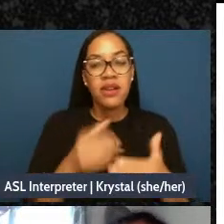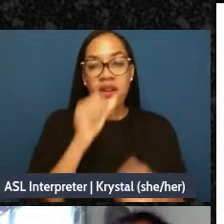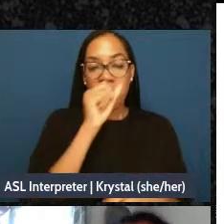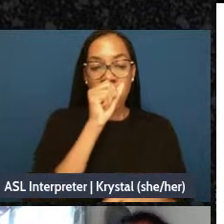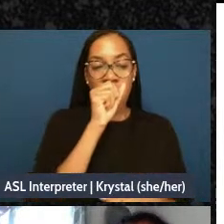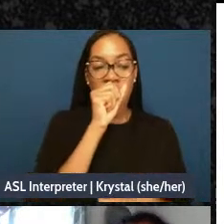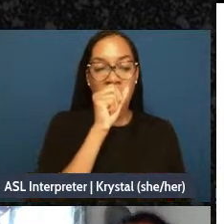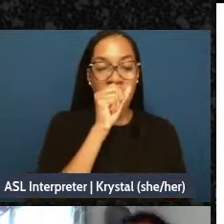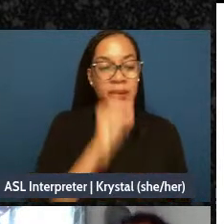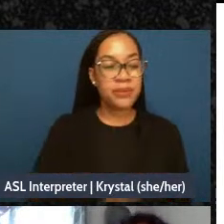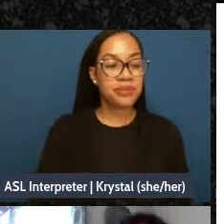I also have